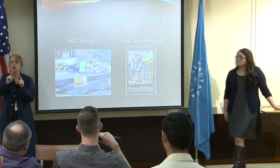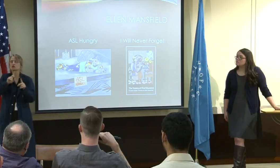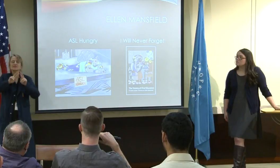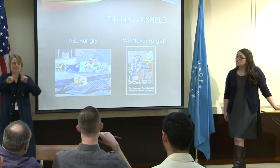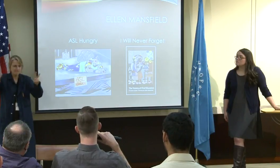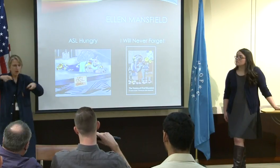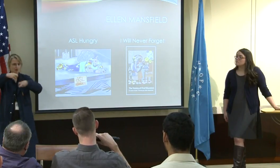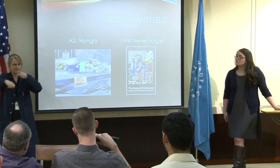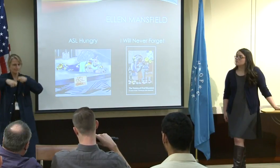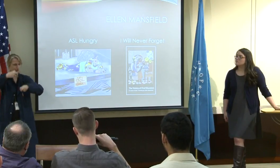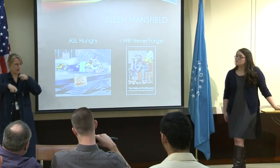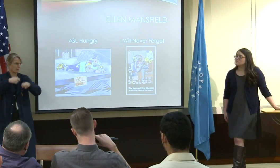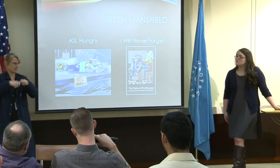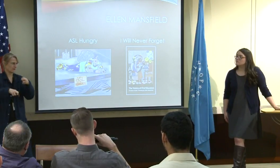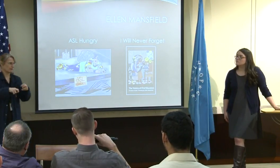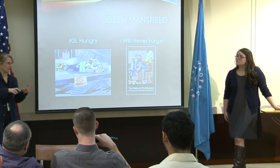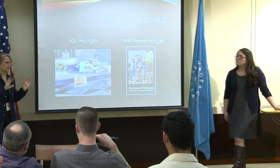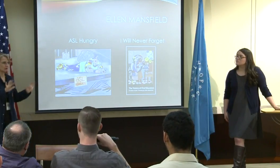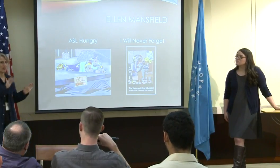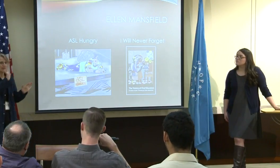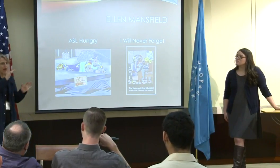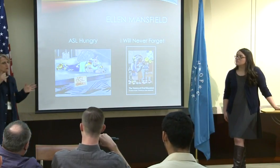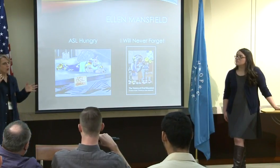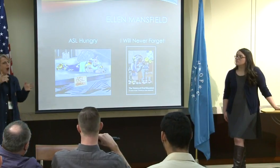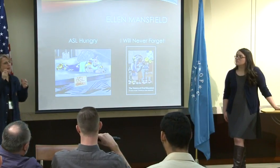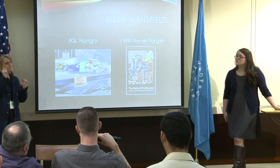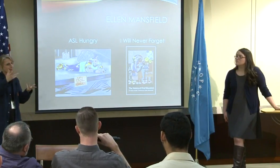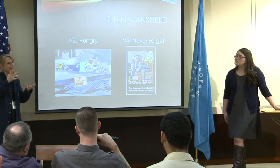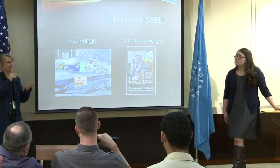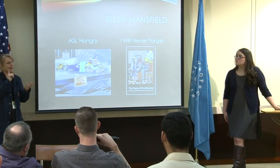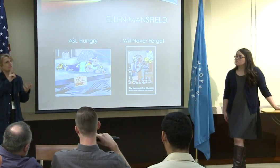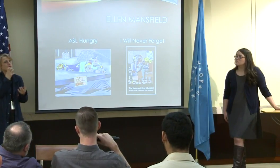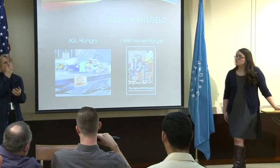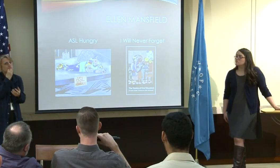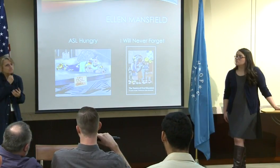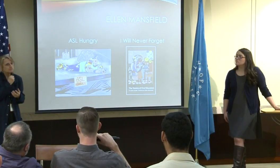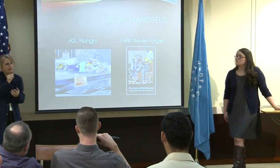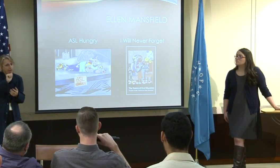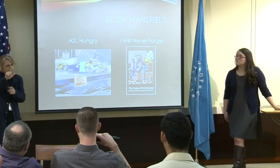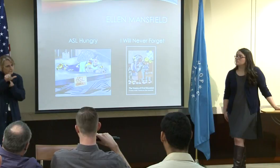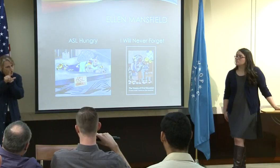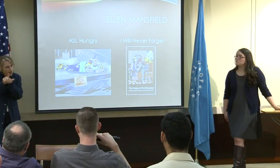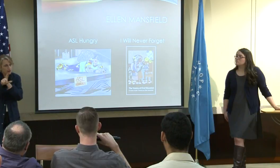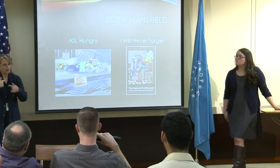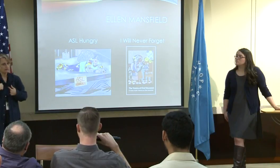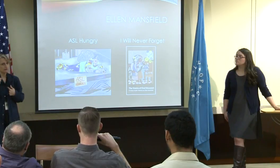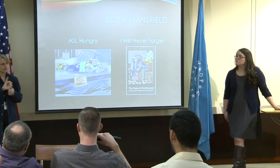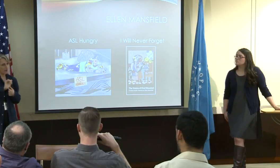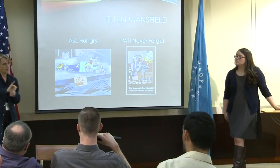they have no idea what's going on. And they have a very hard time understanding. So that's why that mode isn't effective,